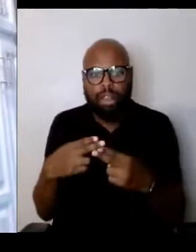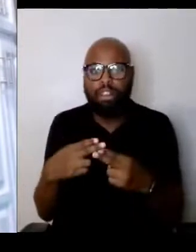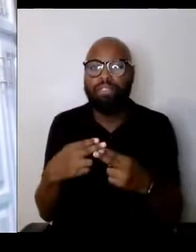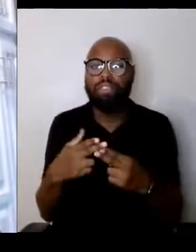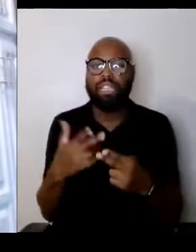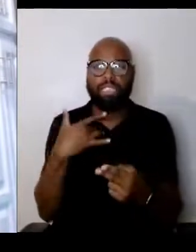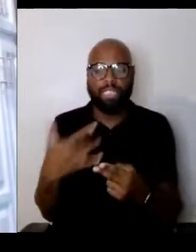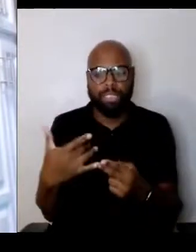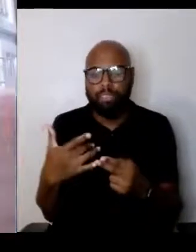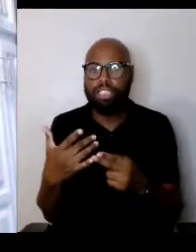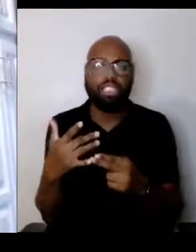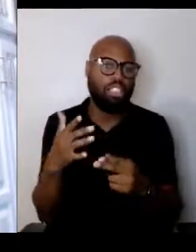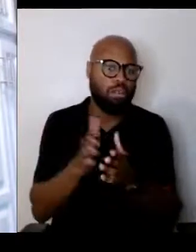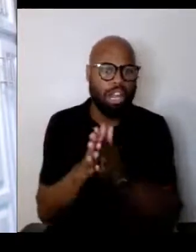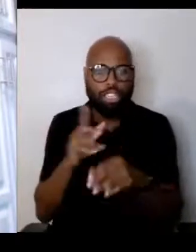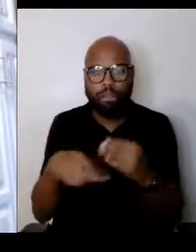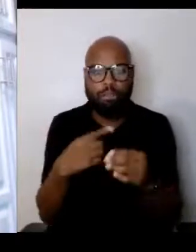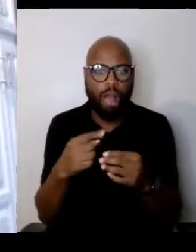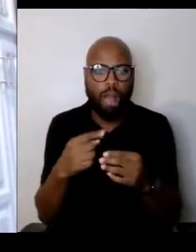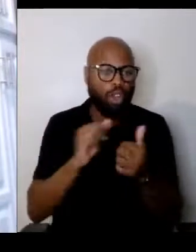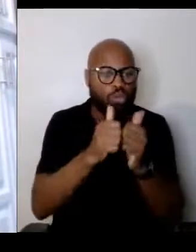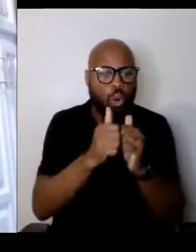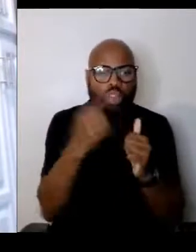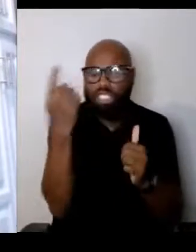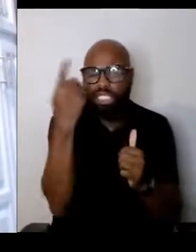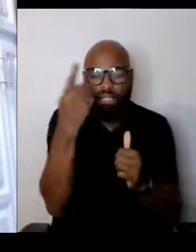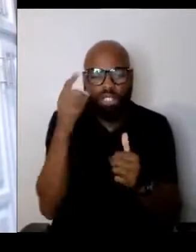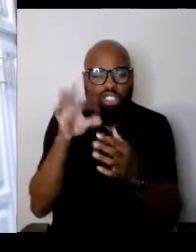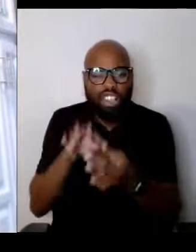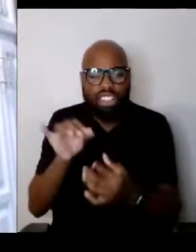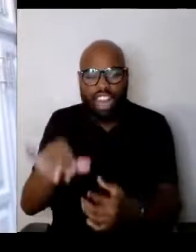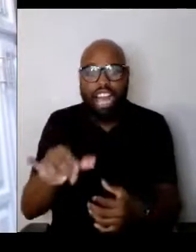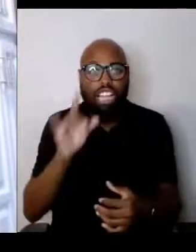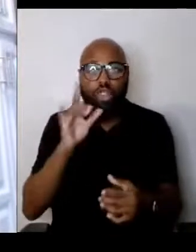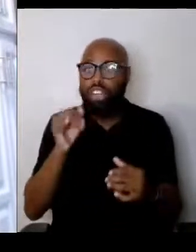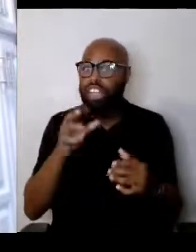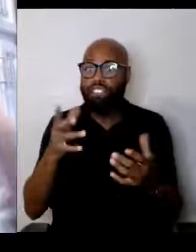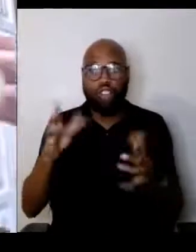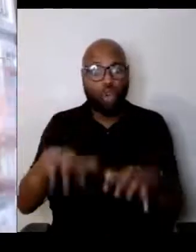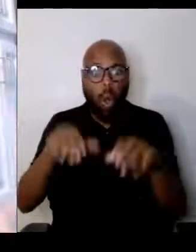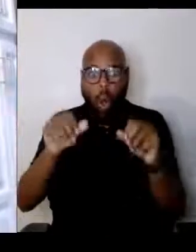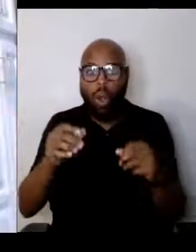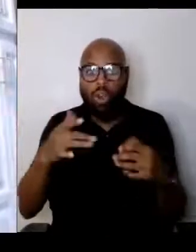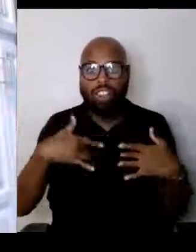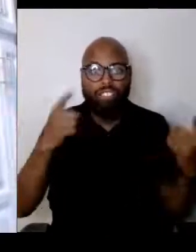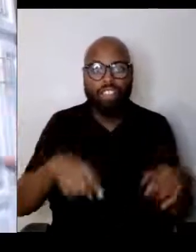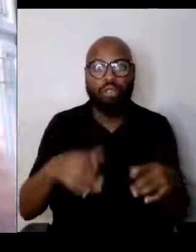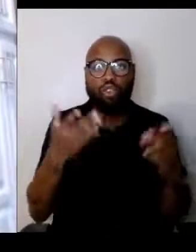or something like that and if you can cause events where you bring the other with the other